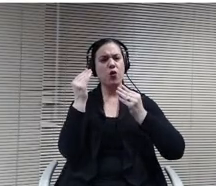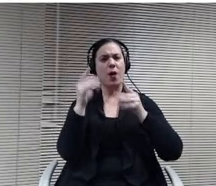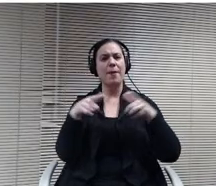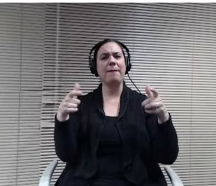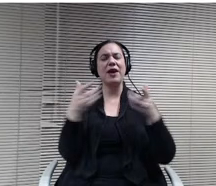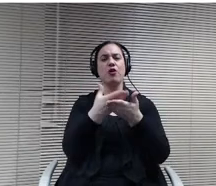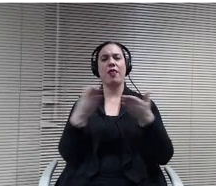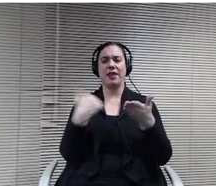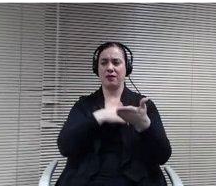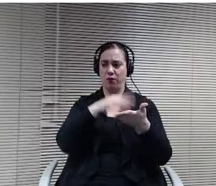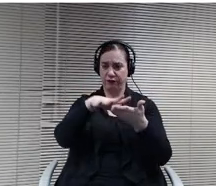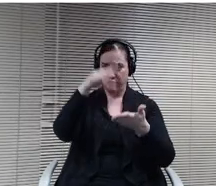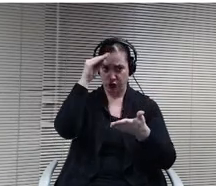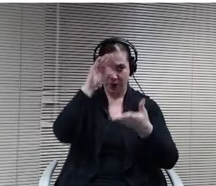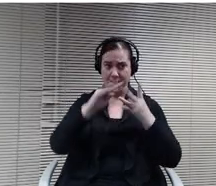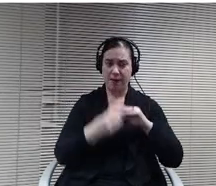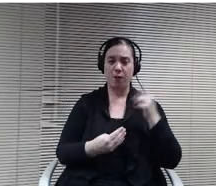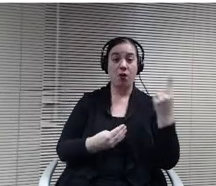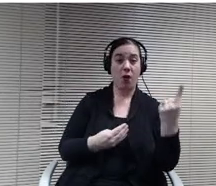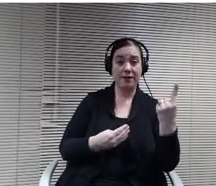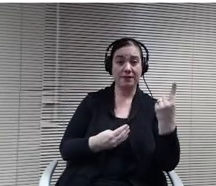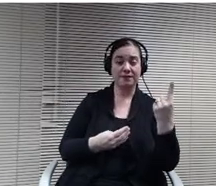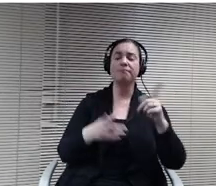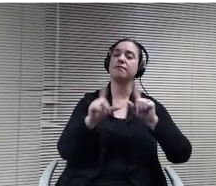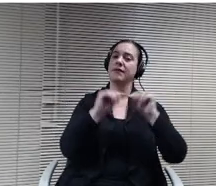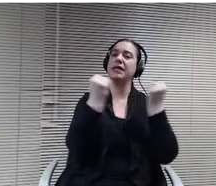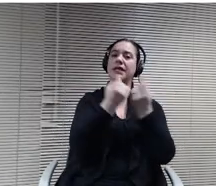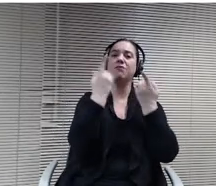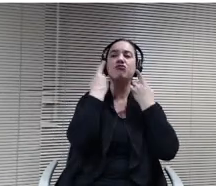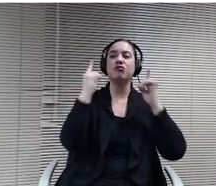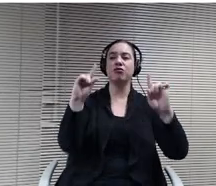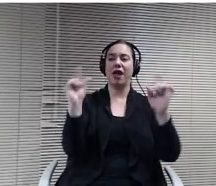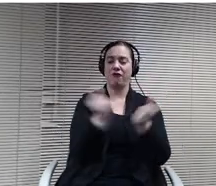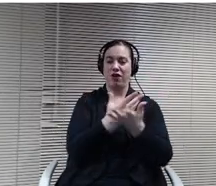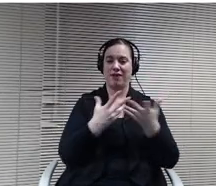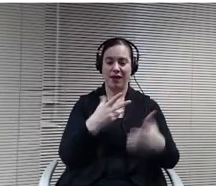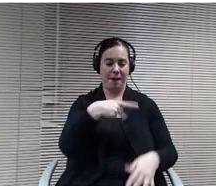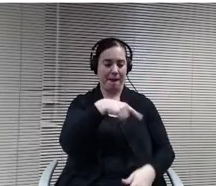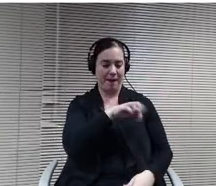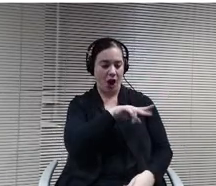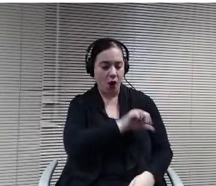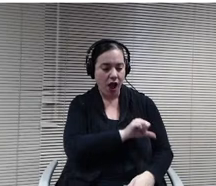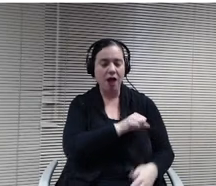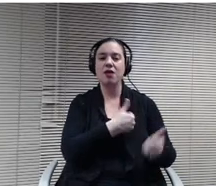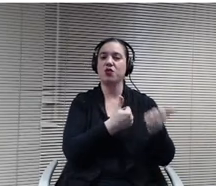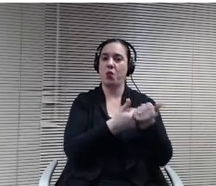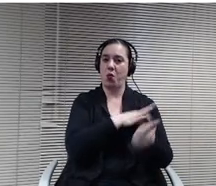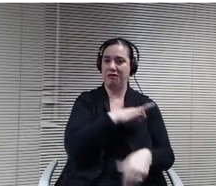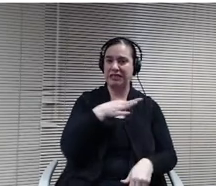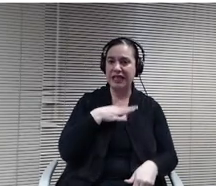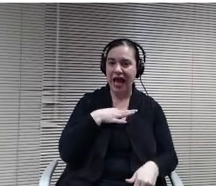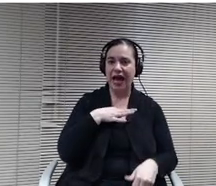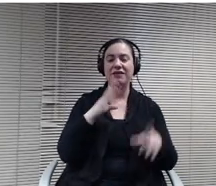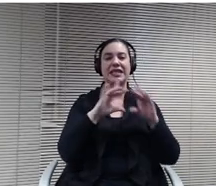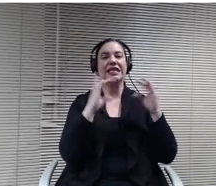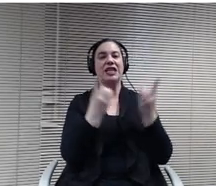things we've learned. Number one. It's a team that accomplishes all these things. So Paris support staff are district administration and administrative staff. Our